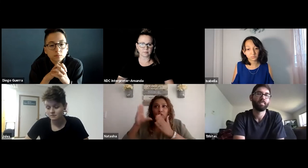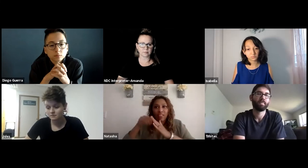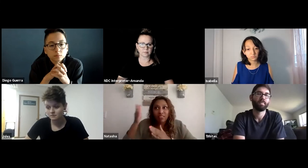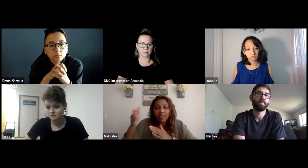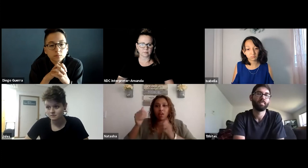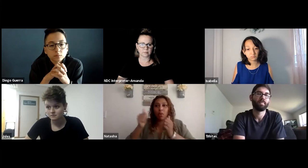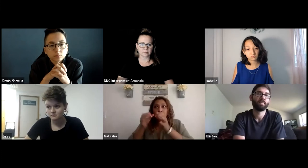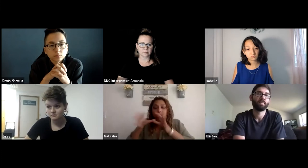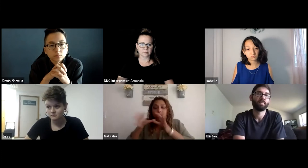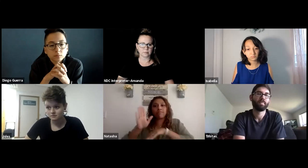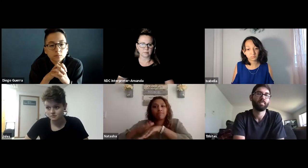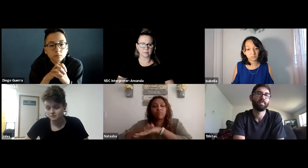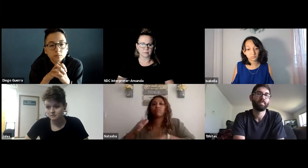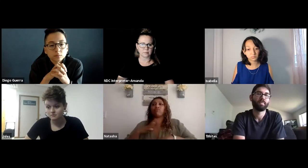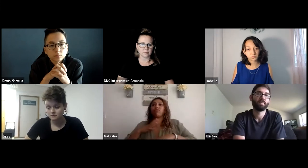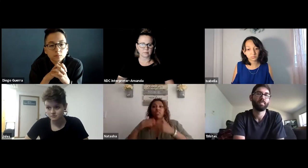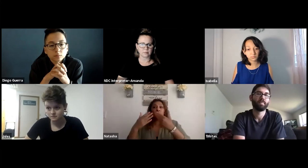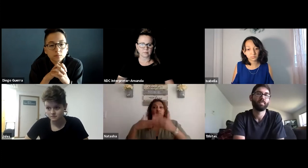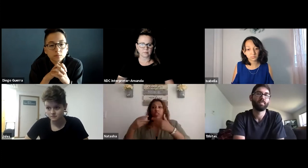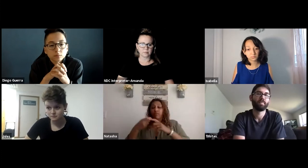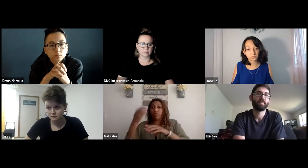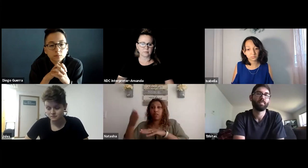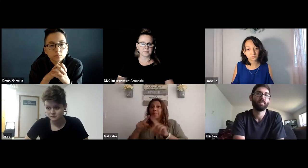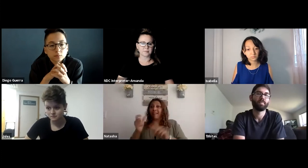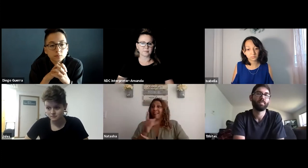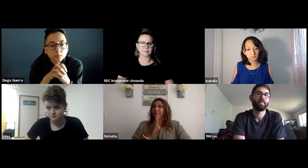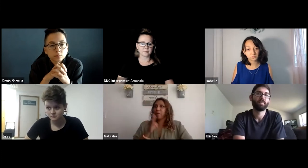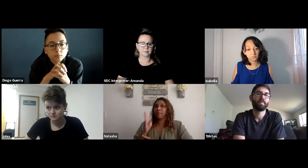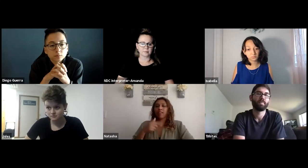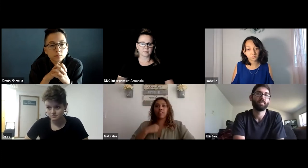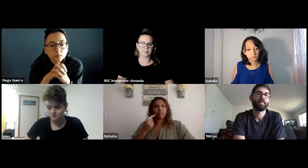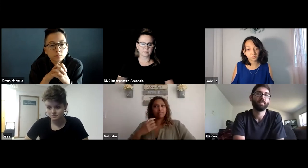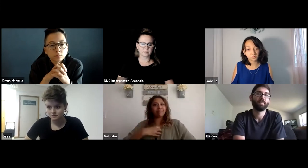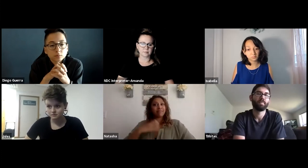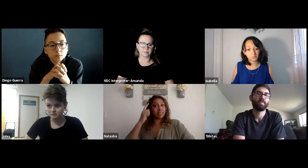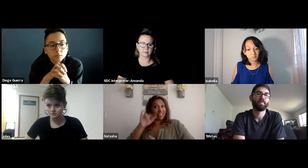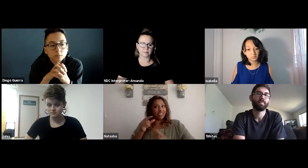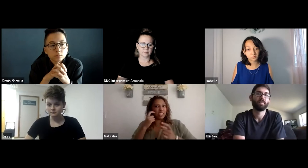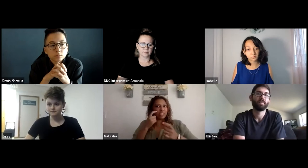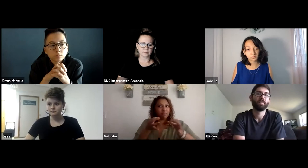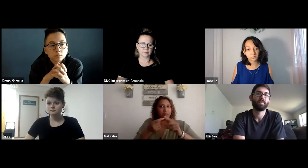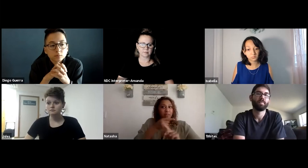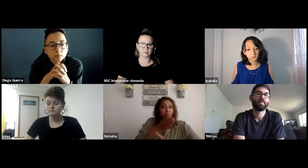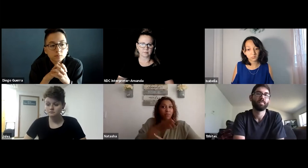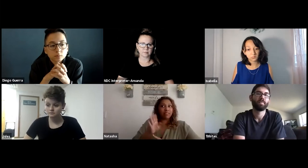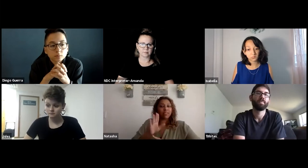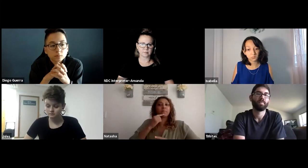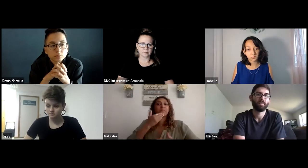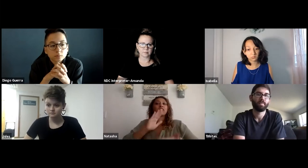we have to make sure that the interpreter services are there from the start. And not second place.